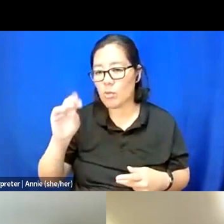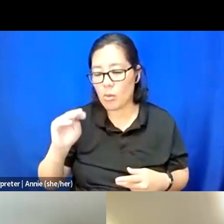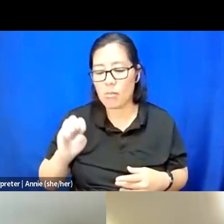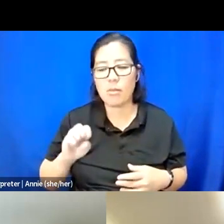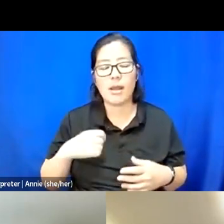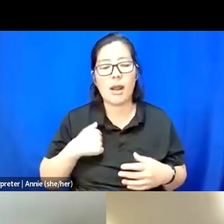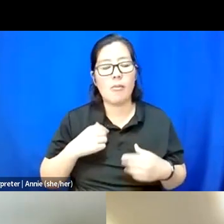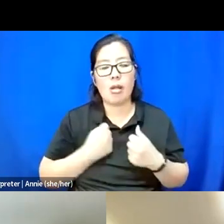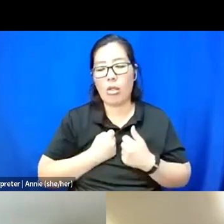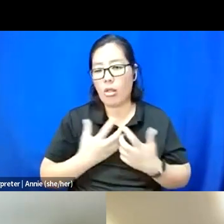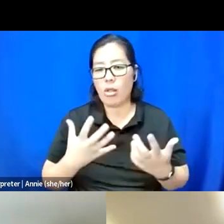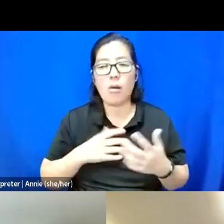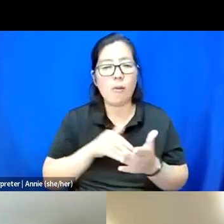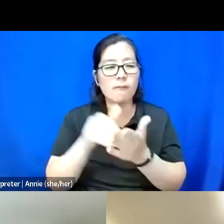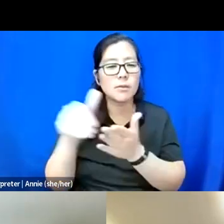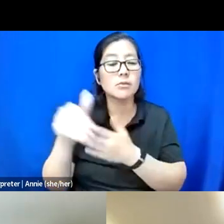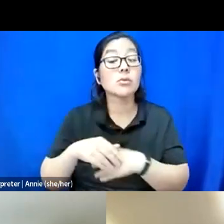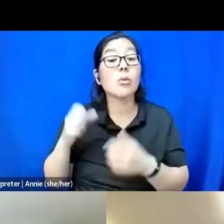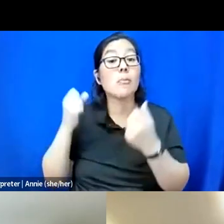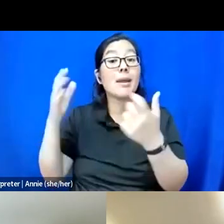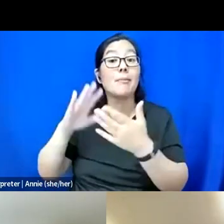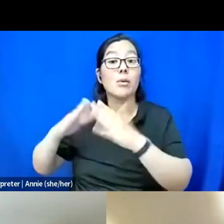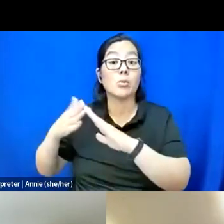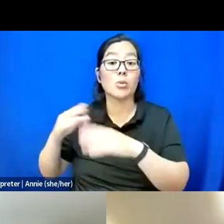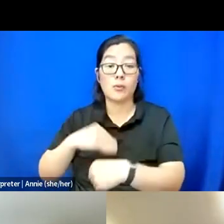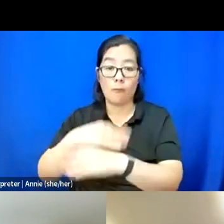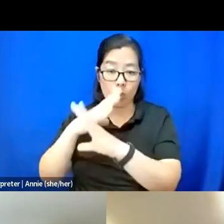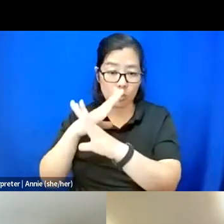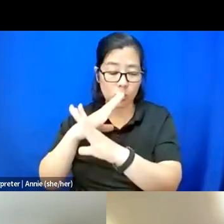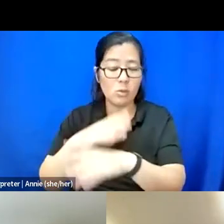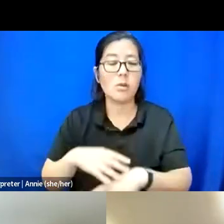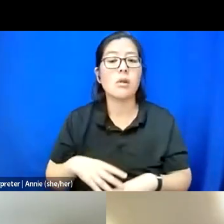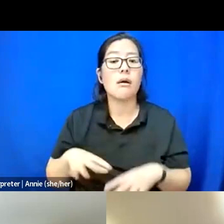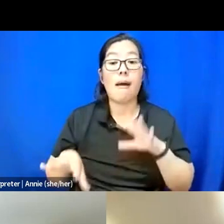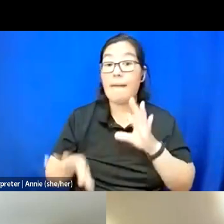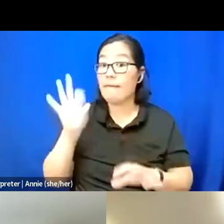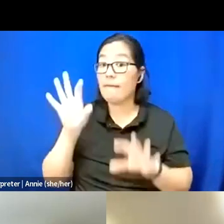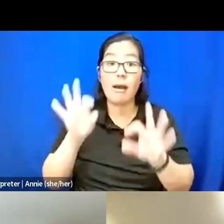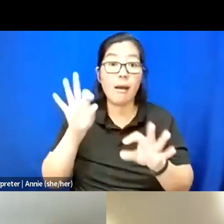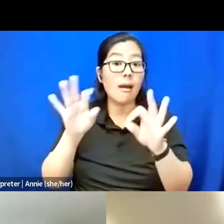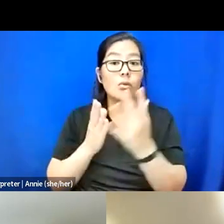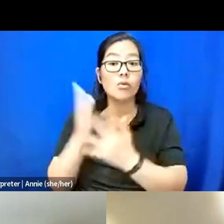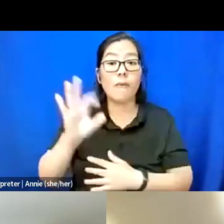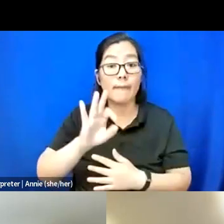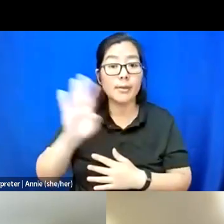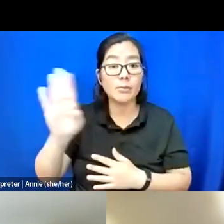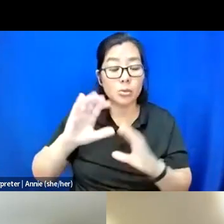So a lot of my community is virtual. I do find them through, you know, Facebook groups.